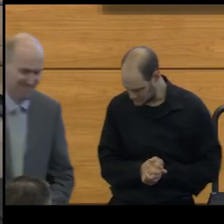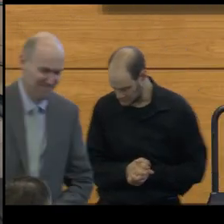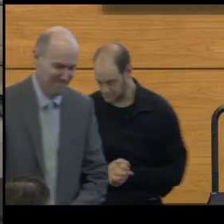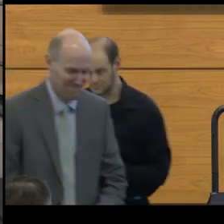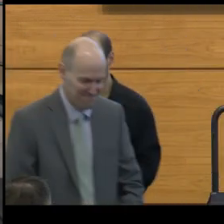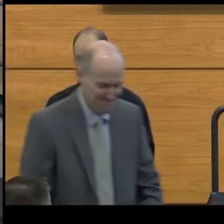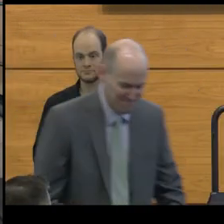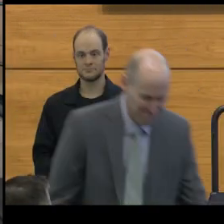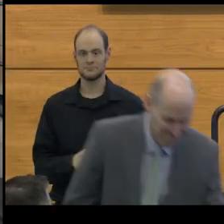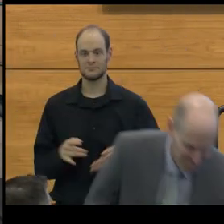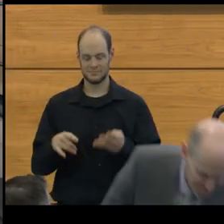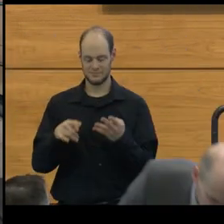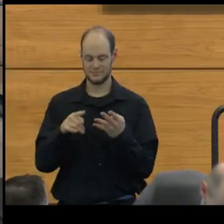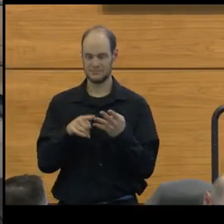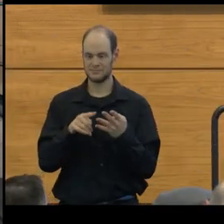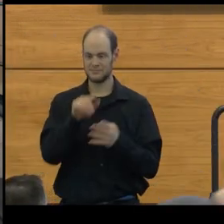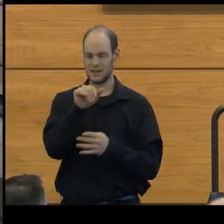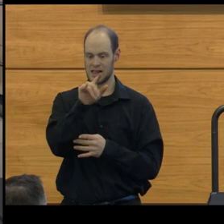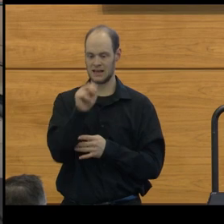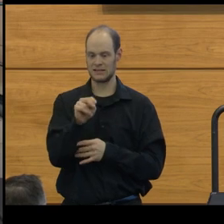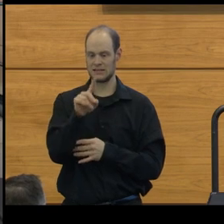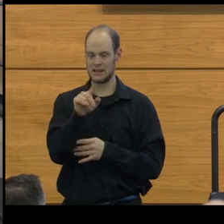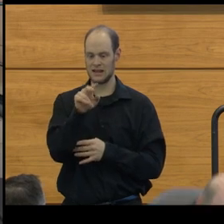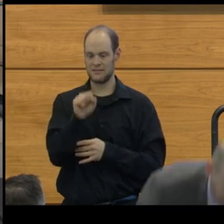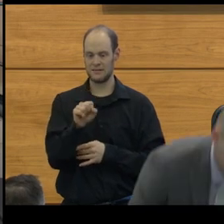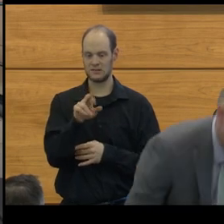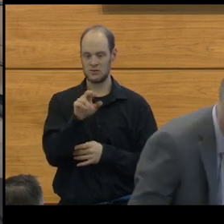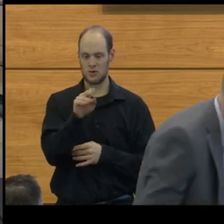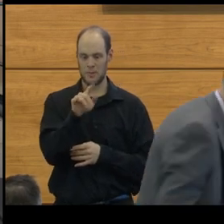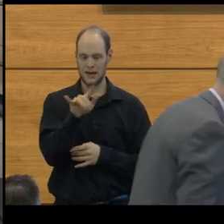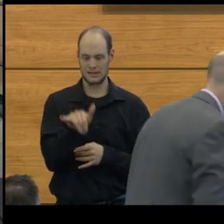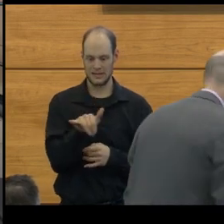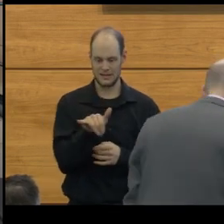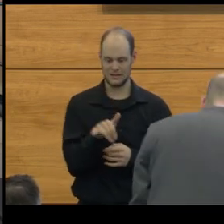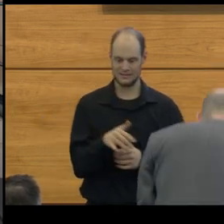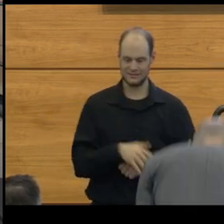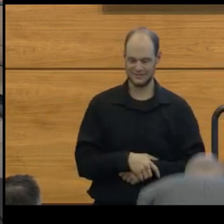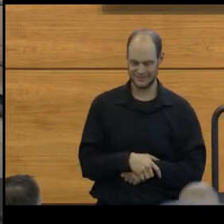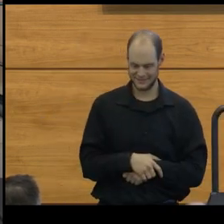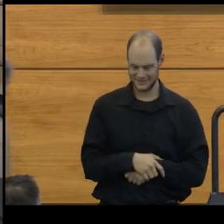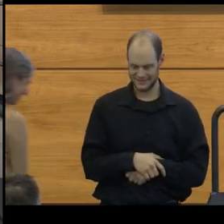Okay, will Professor Alison Davis Rabosky please join me on the platform?